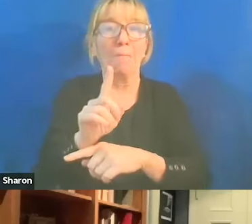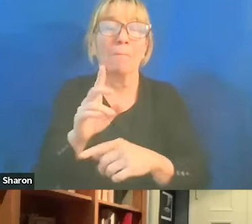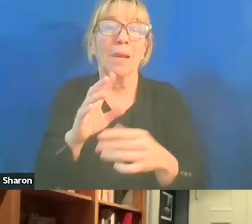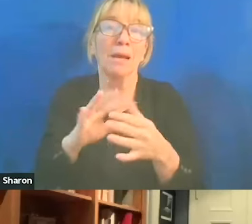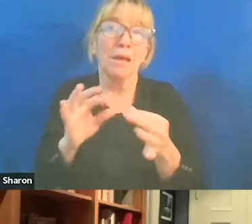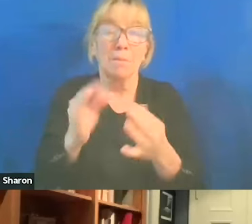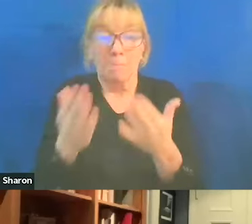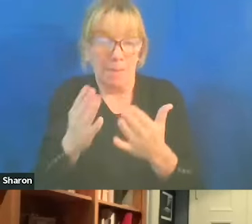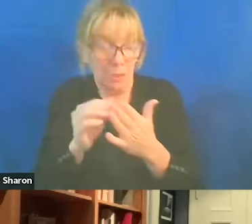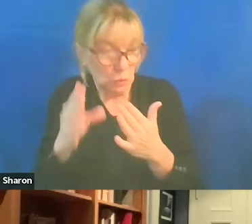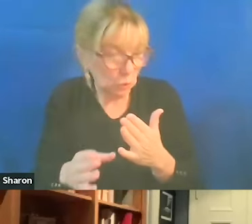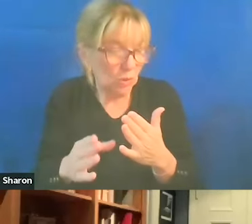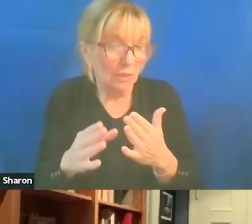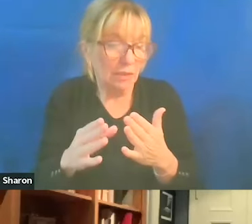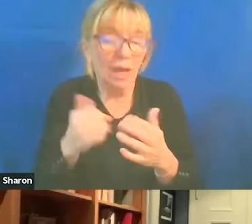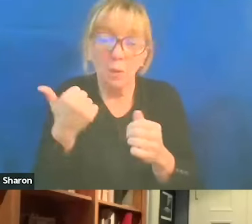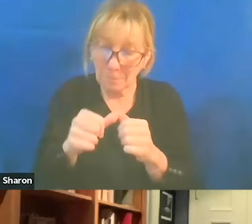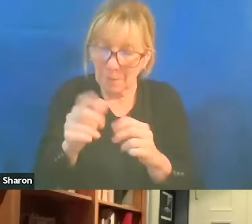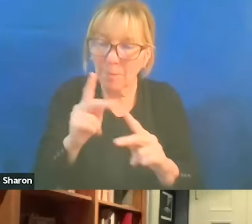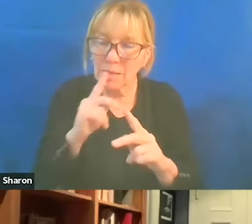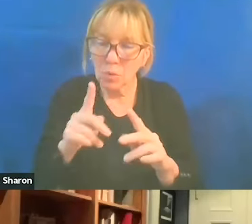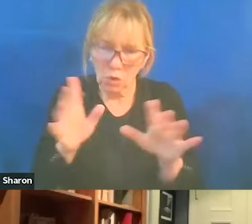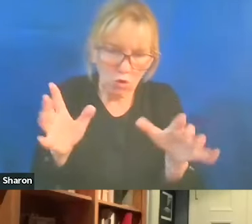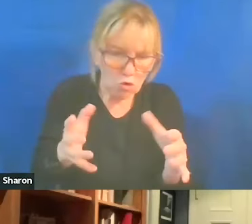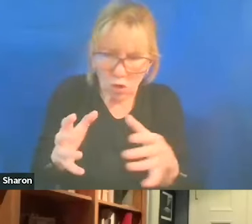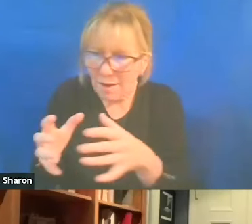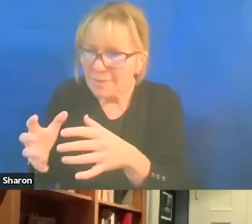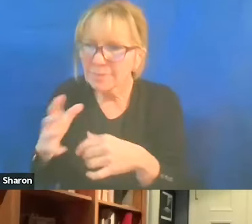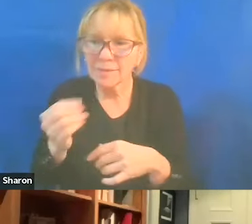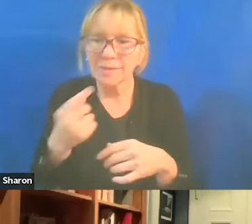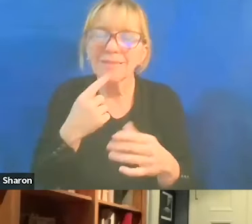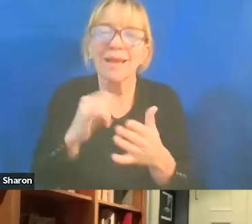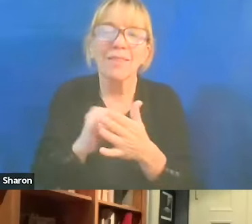but I don't remember people organizing saying, you know, that George Floyd got it coming.